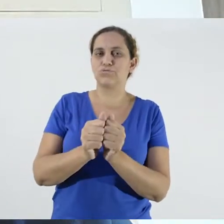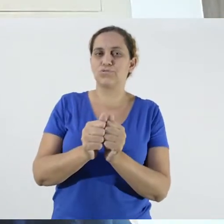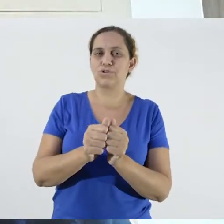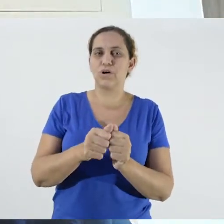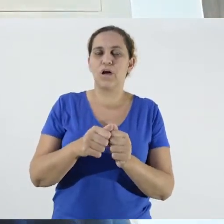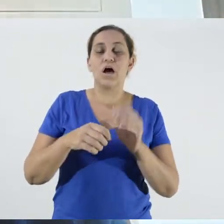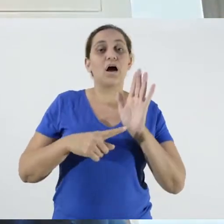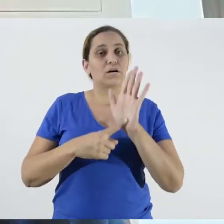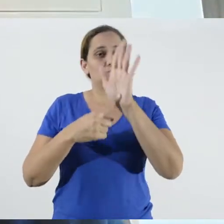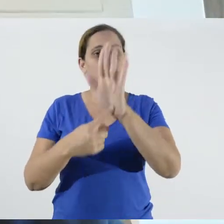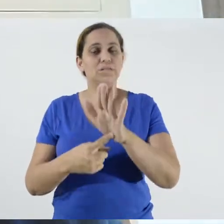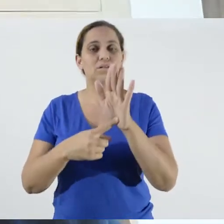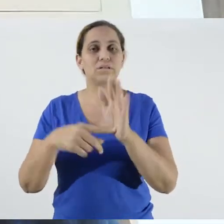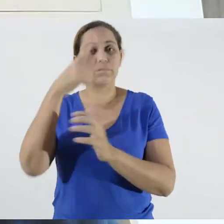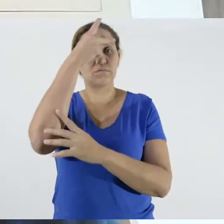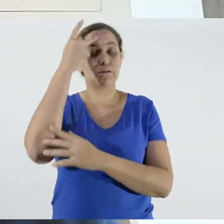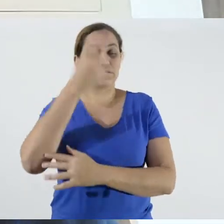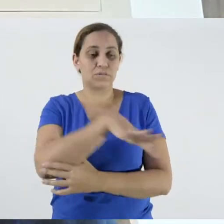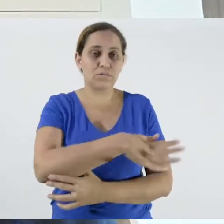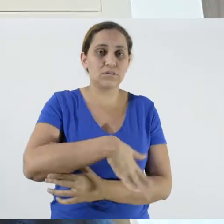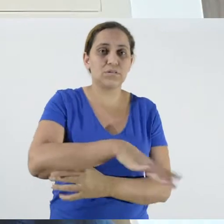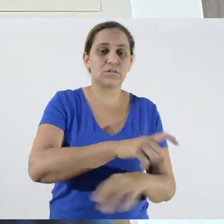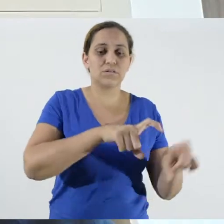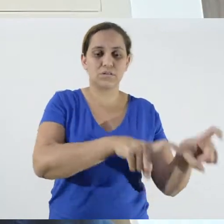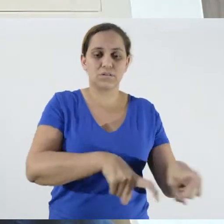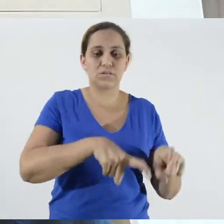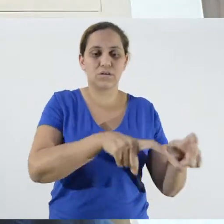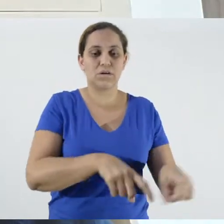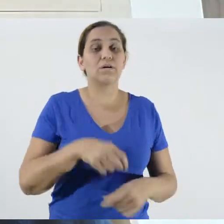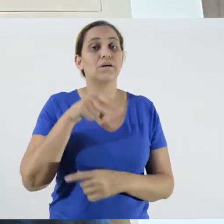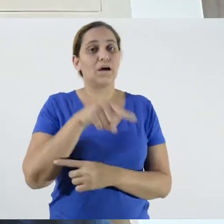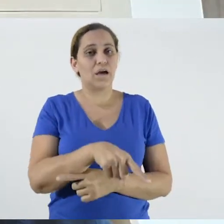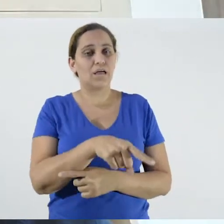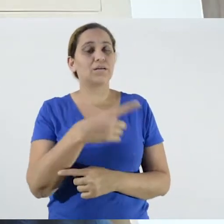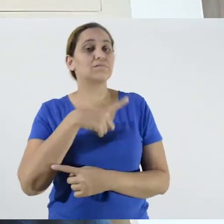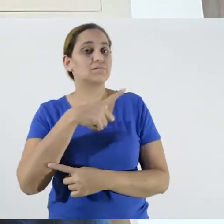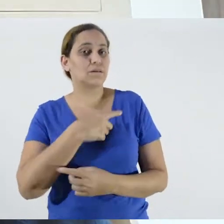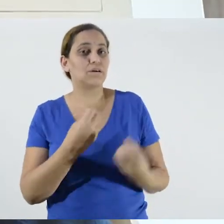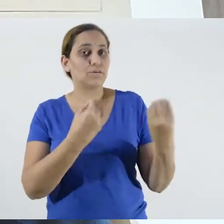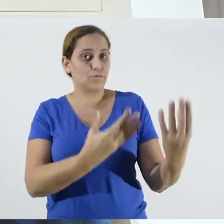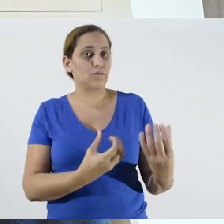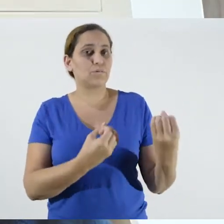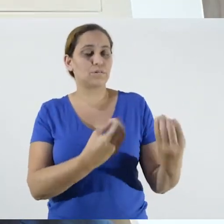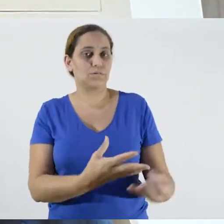these people from rural territories to stay informed. And we will see what these packages are like.